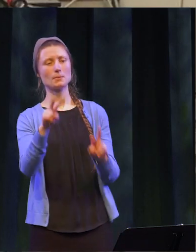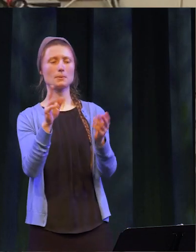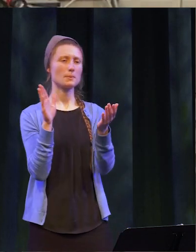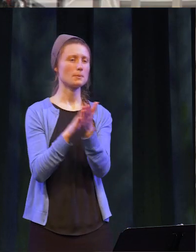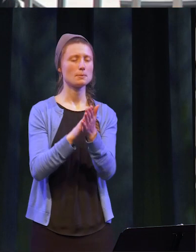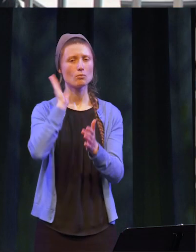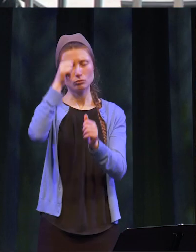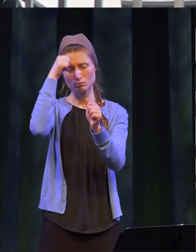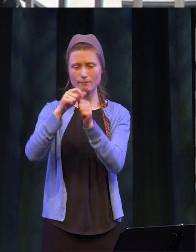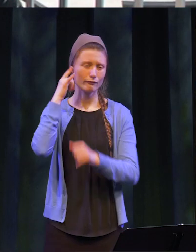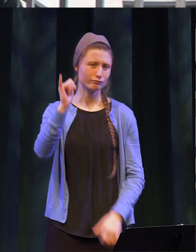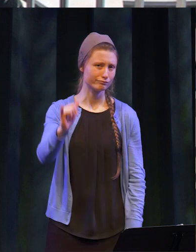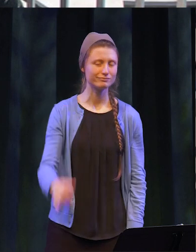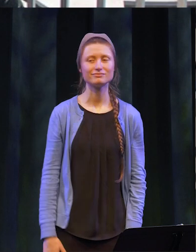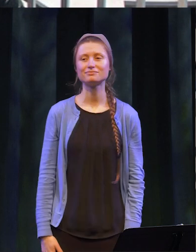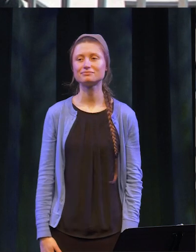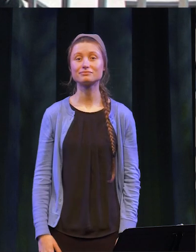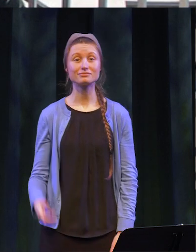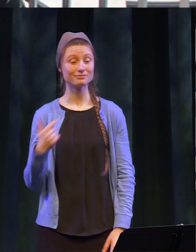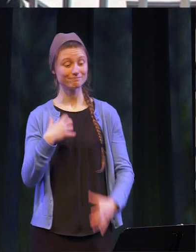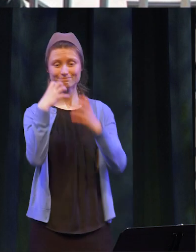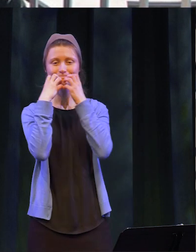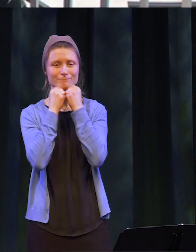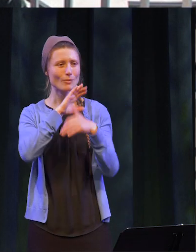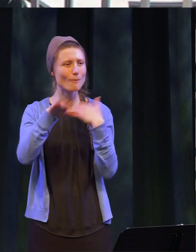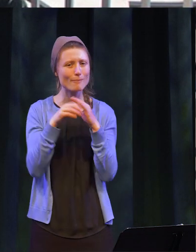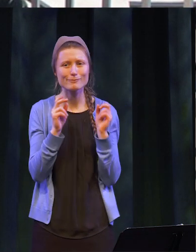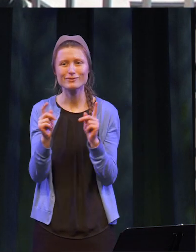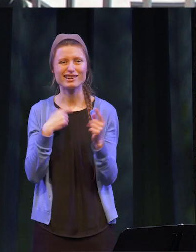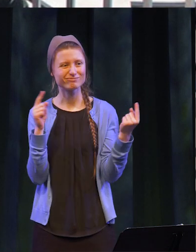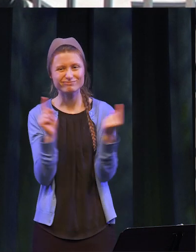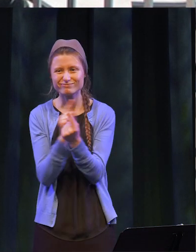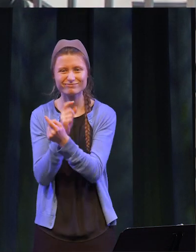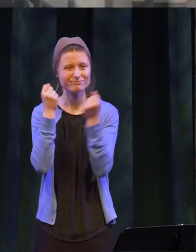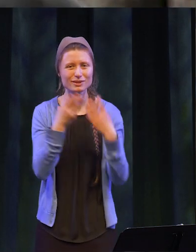always remembered. I'll cherish the opportunities I've had this year to meet so many of you